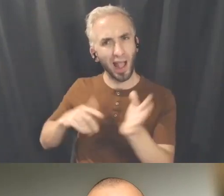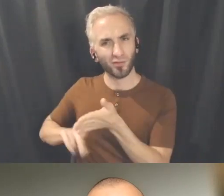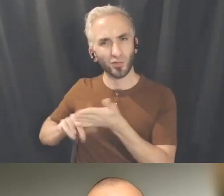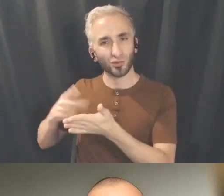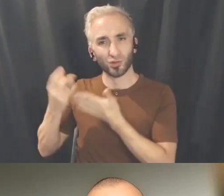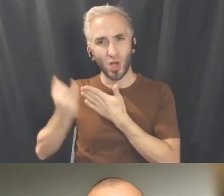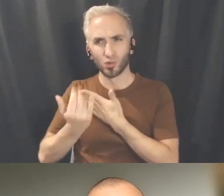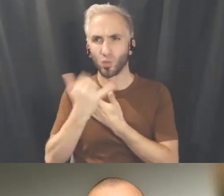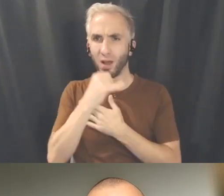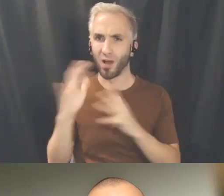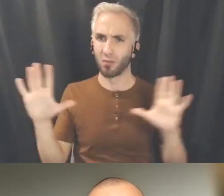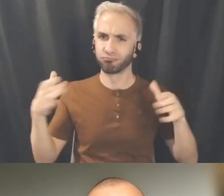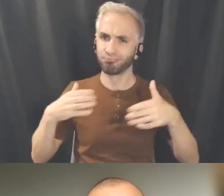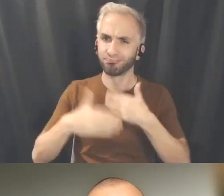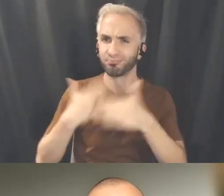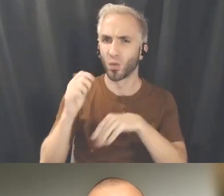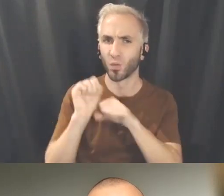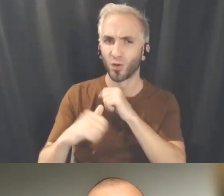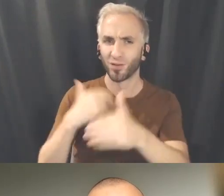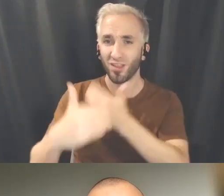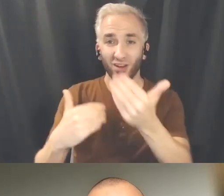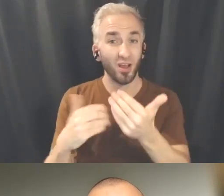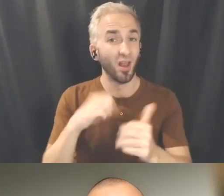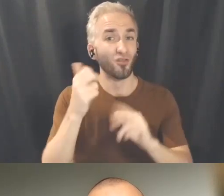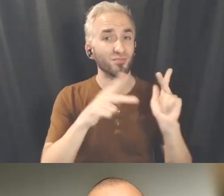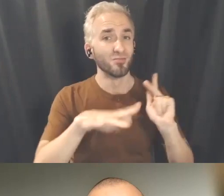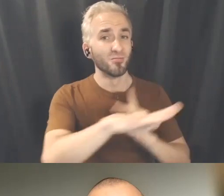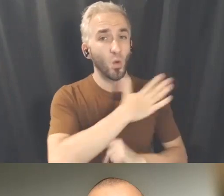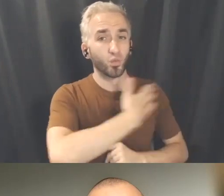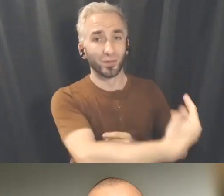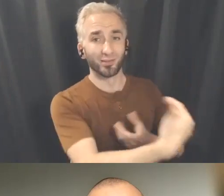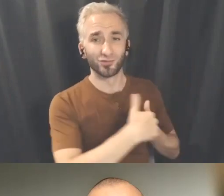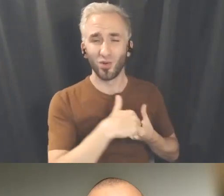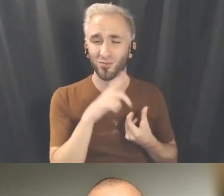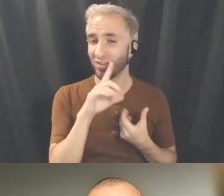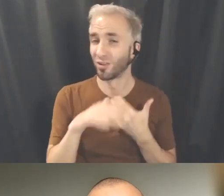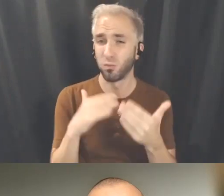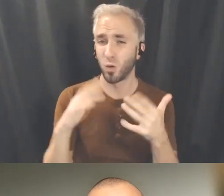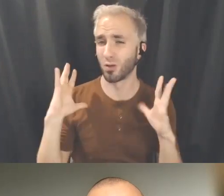And then there are people who are available to join us and this process has been really, really great. Again it's finding the